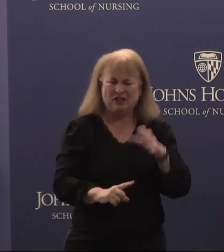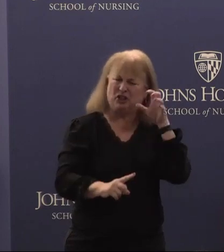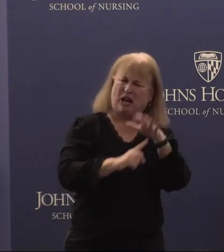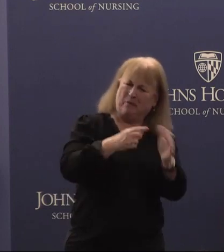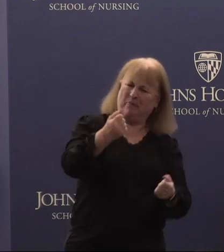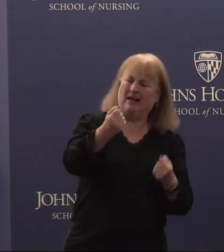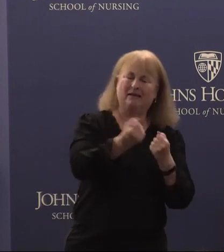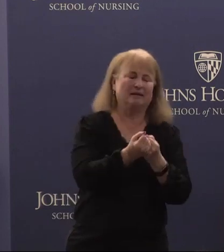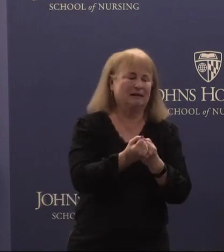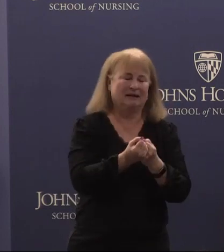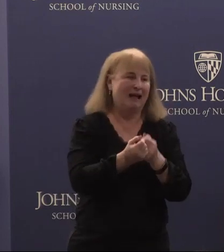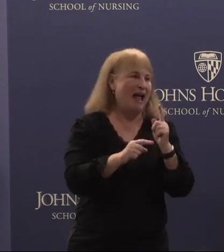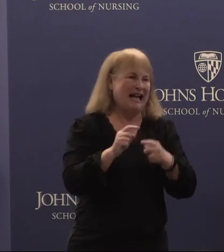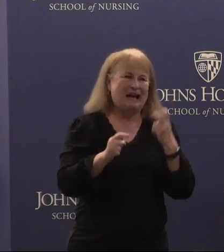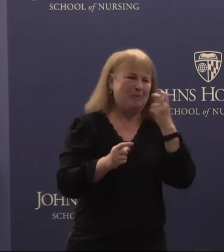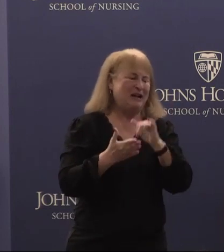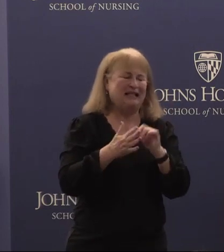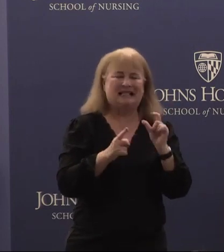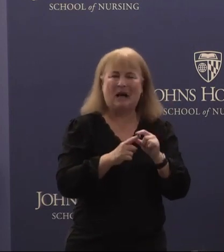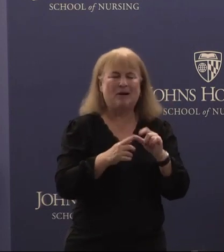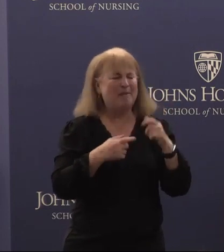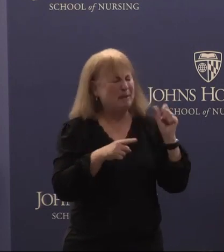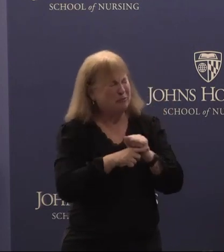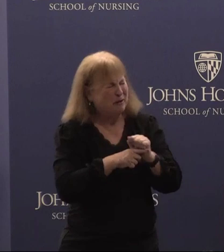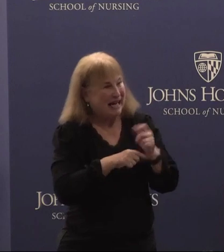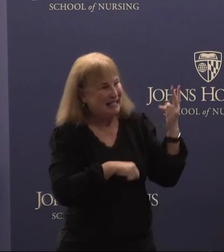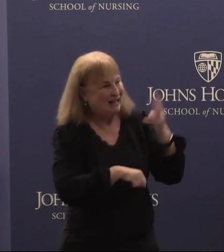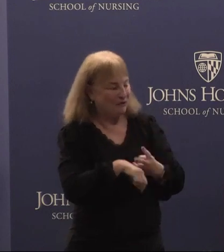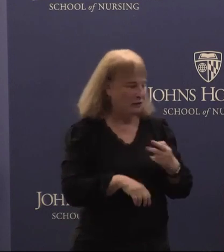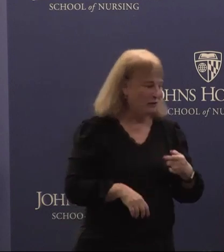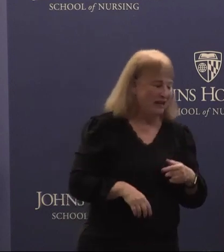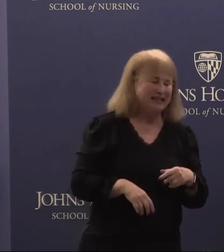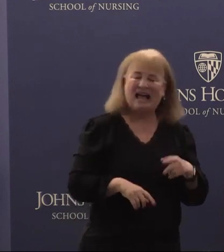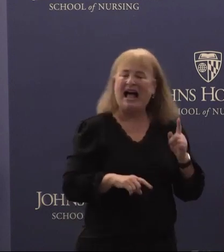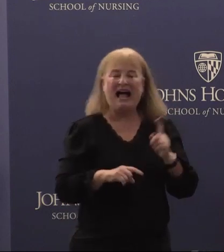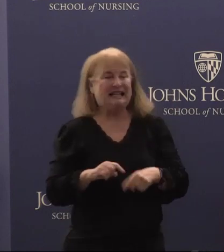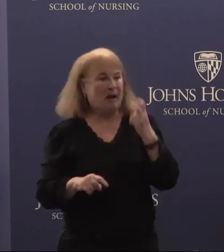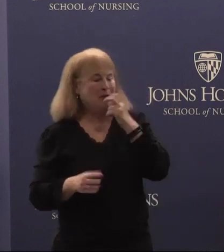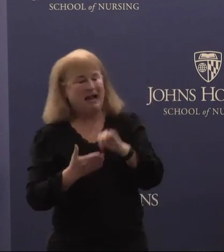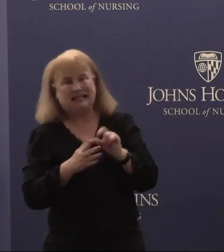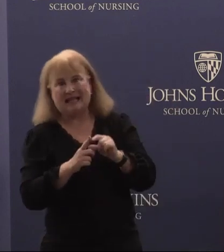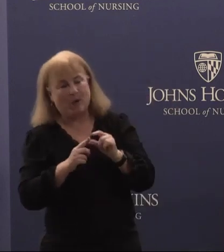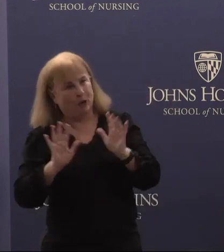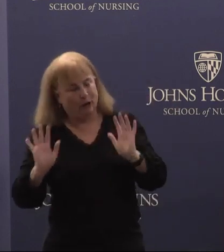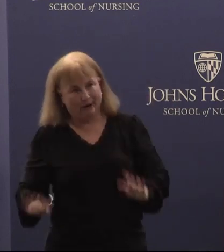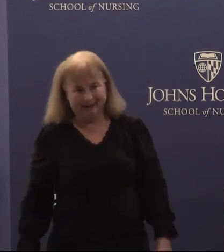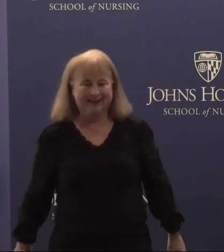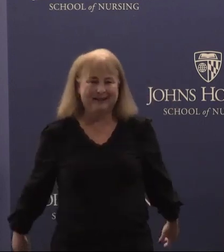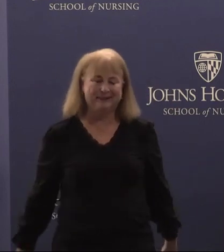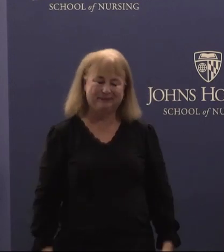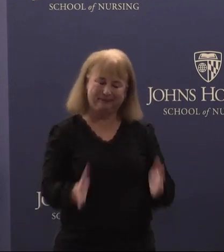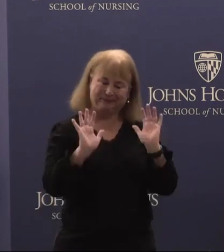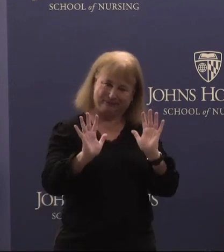I could not pronounce that word I have been practicing for two days I don't know what it is,